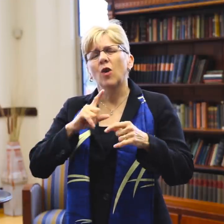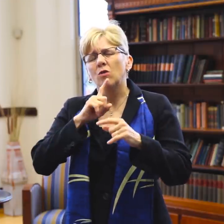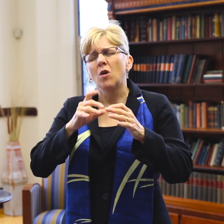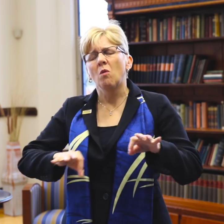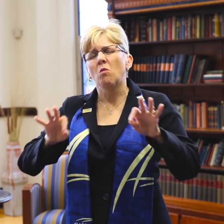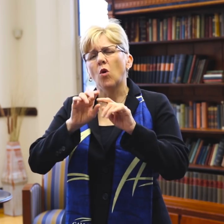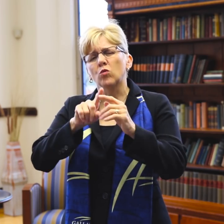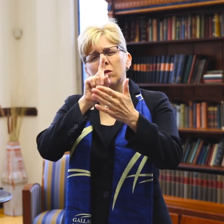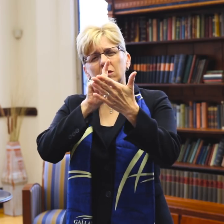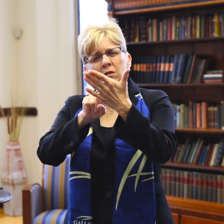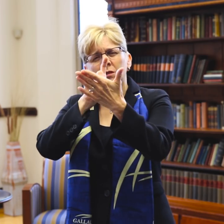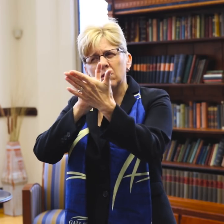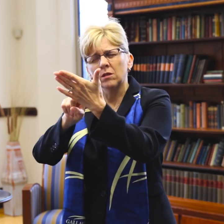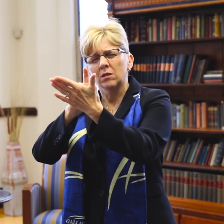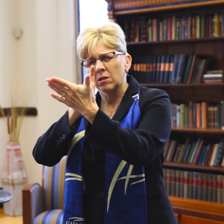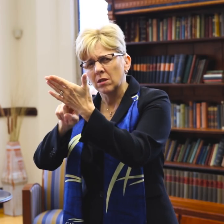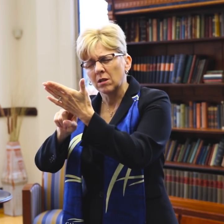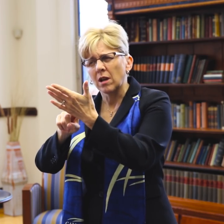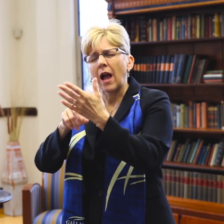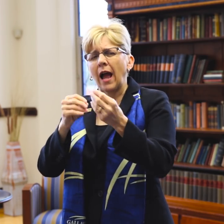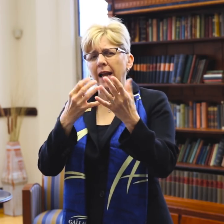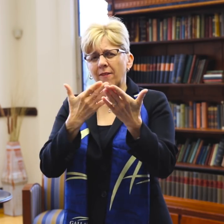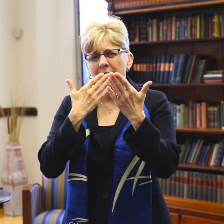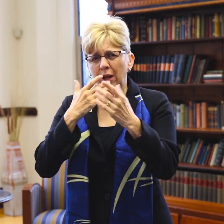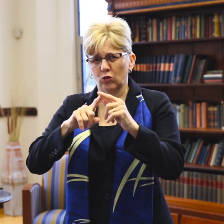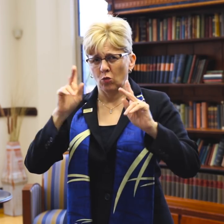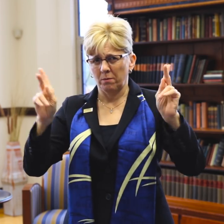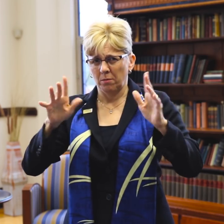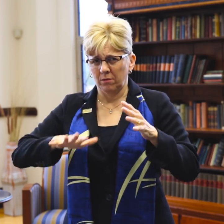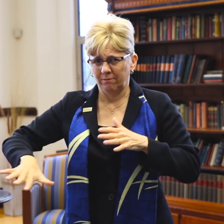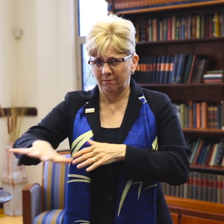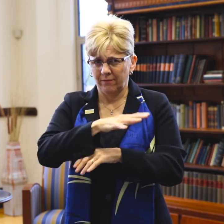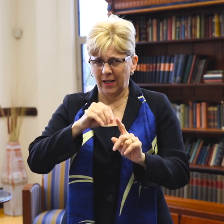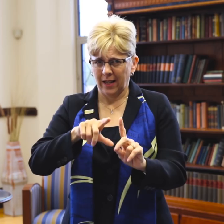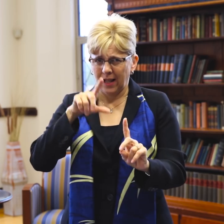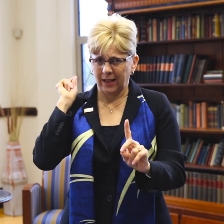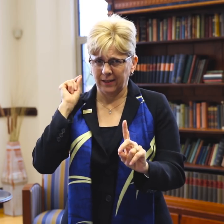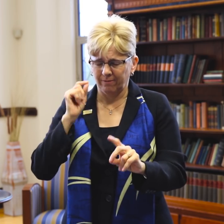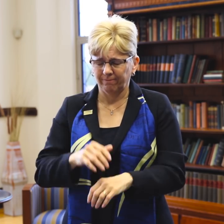It is very important to recognize and give thanks to the many people at Gallaudet who made this possible.